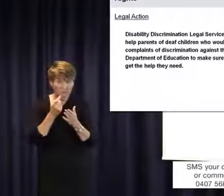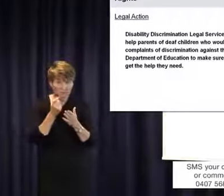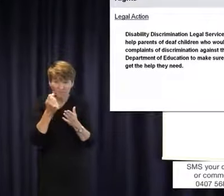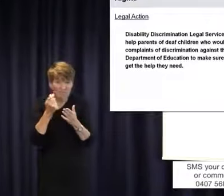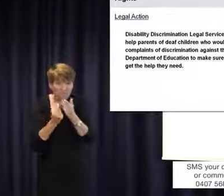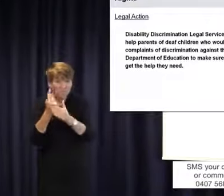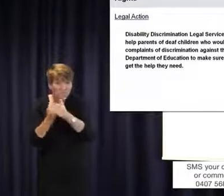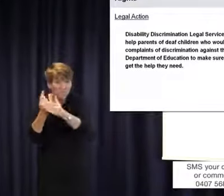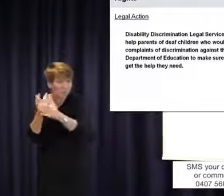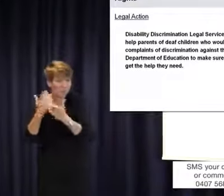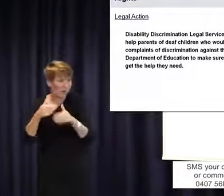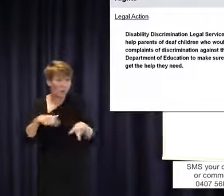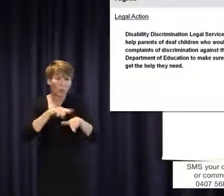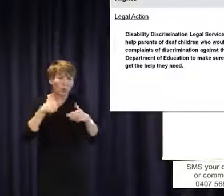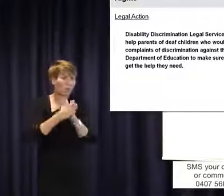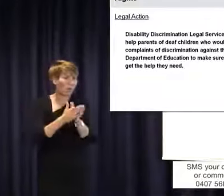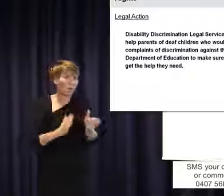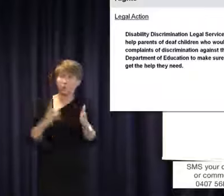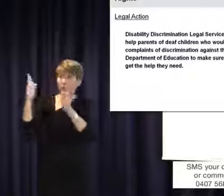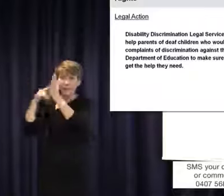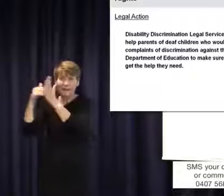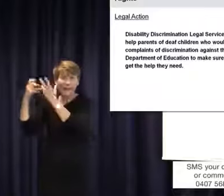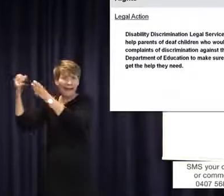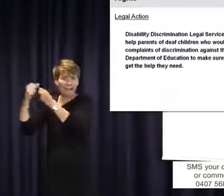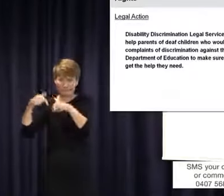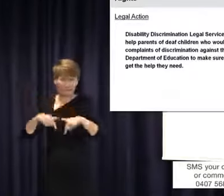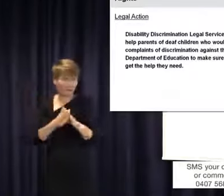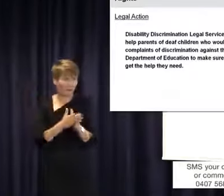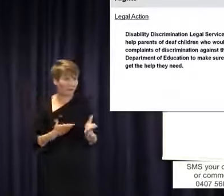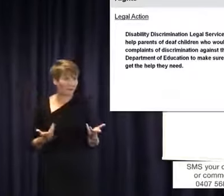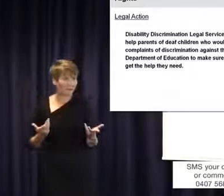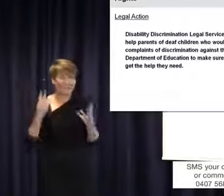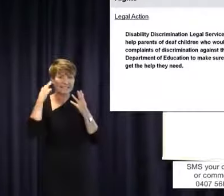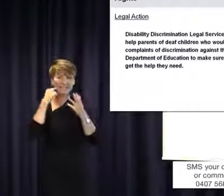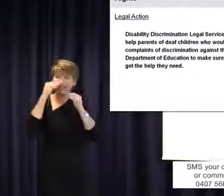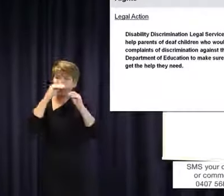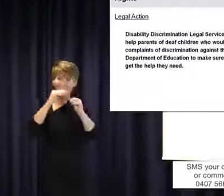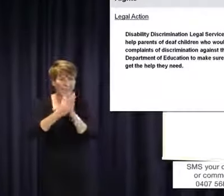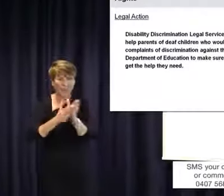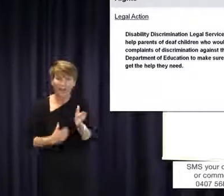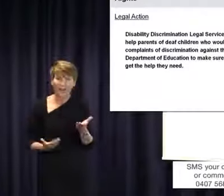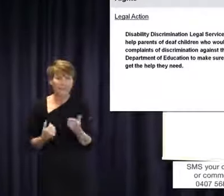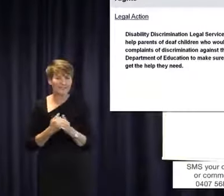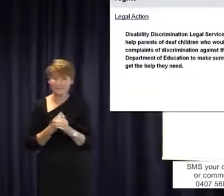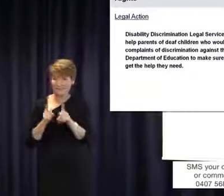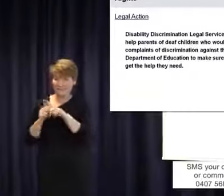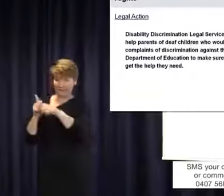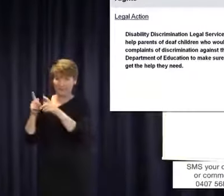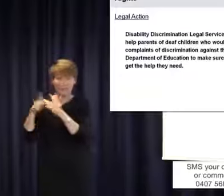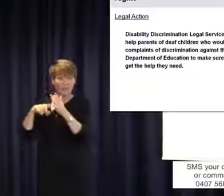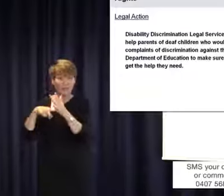behind in terms of deaf education. As I think Julie said, VDEI have been set up for years